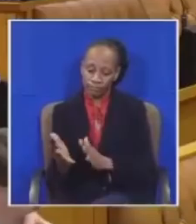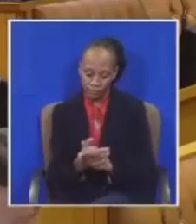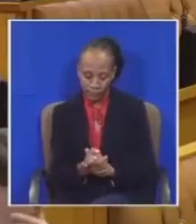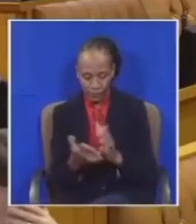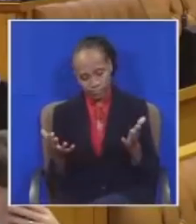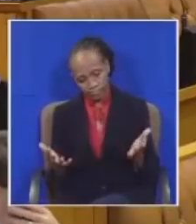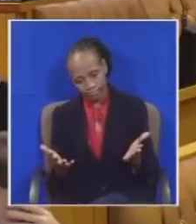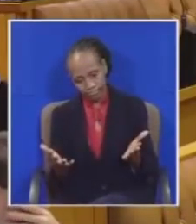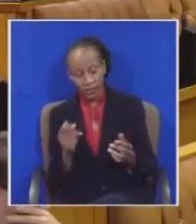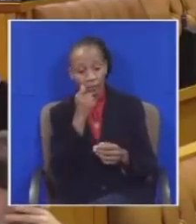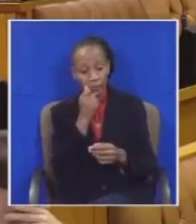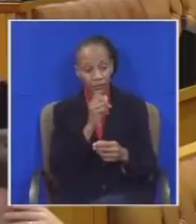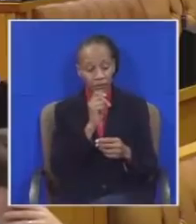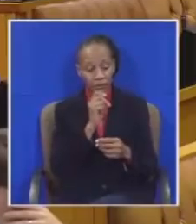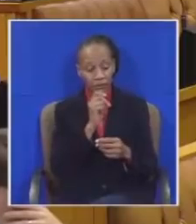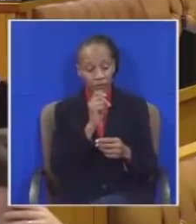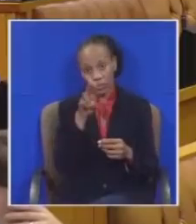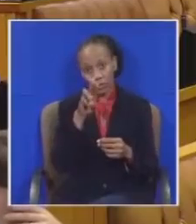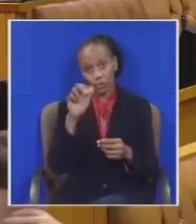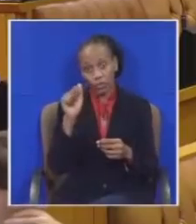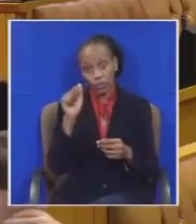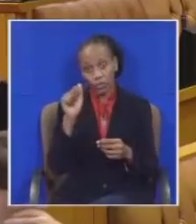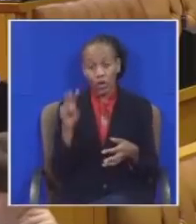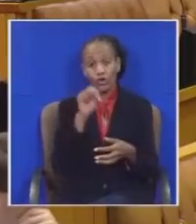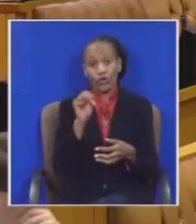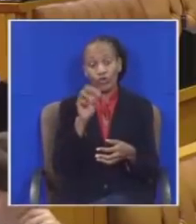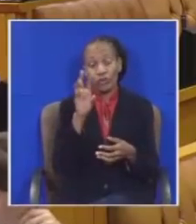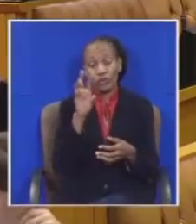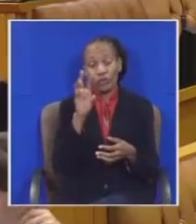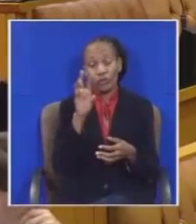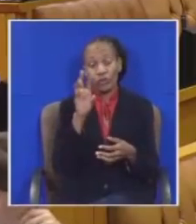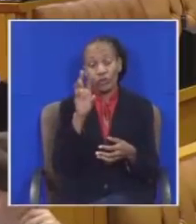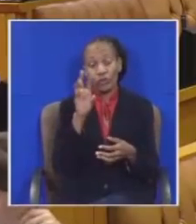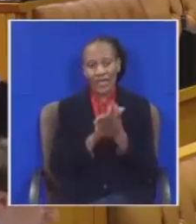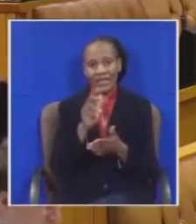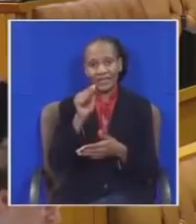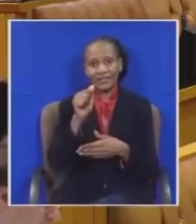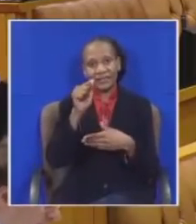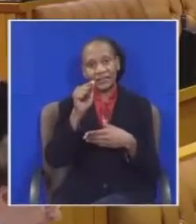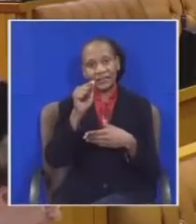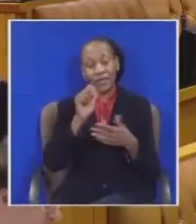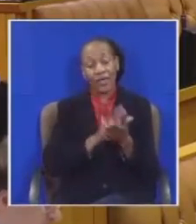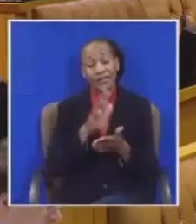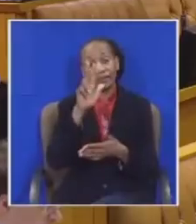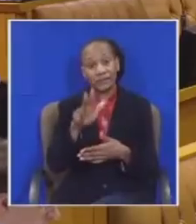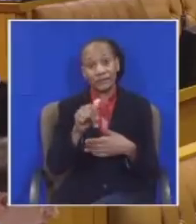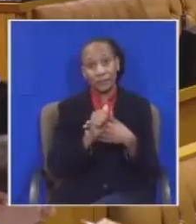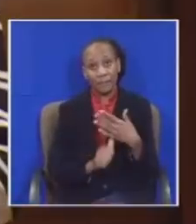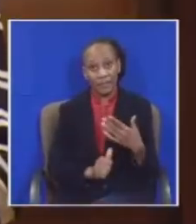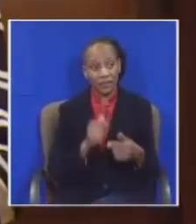Mr. Zuma its November 2017 more than 18 months since you first learned from the Public Protector that